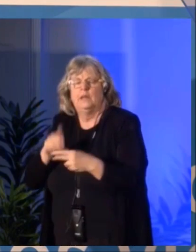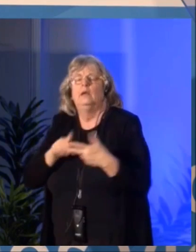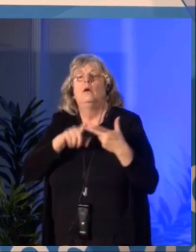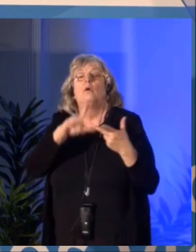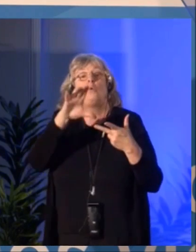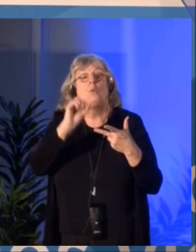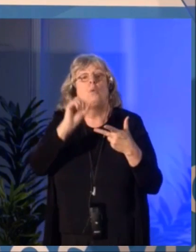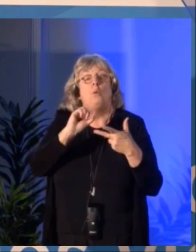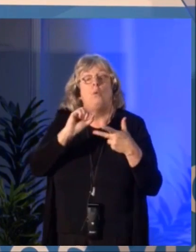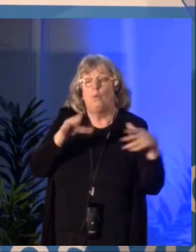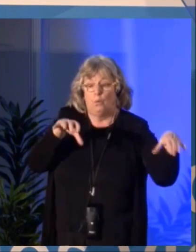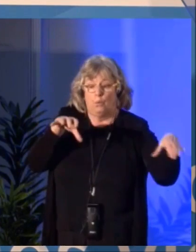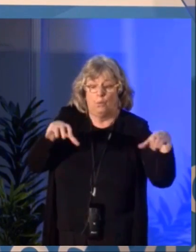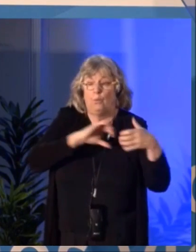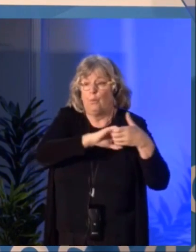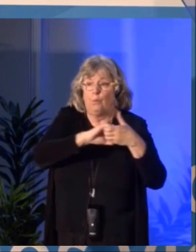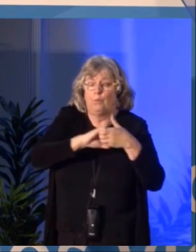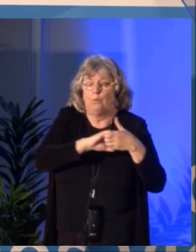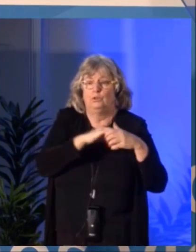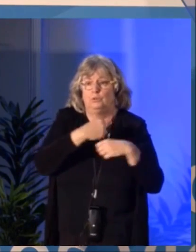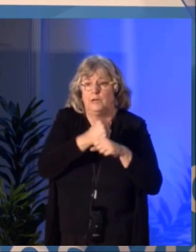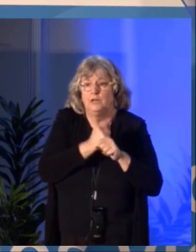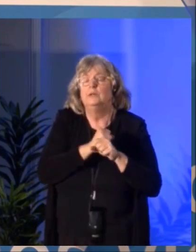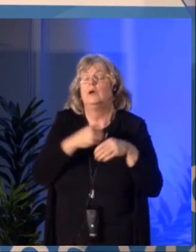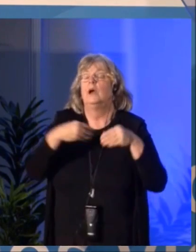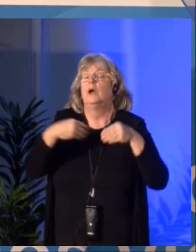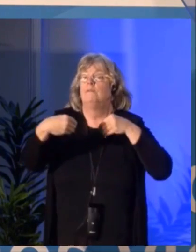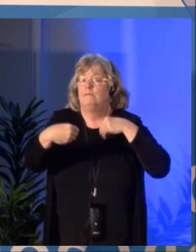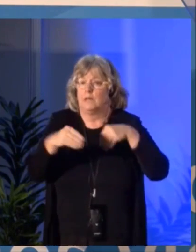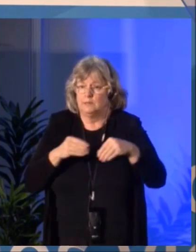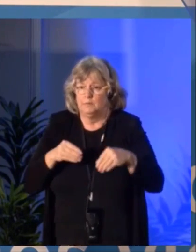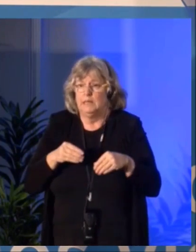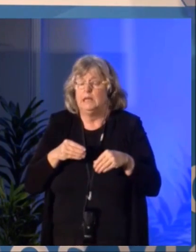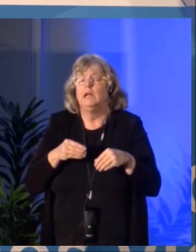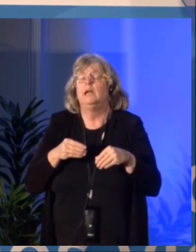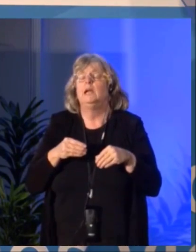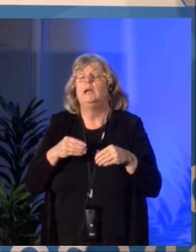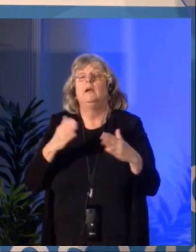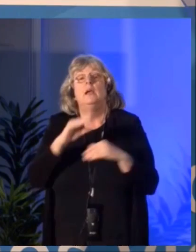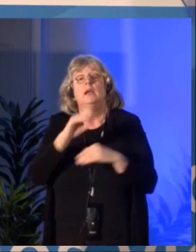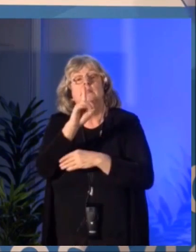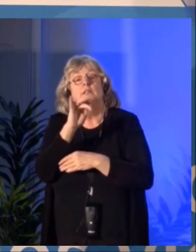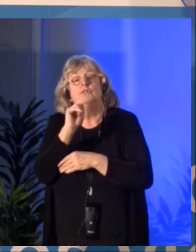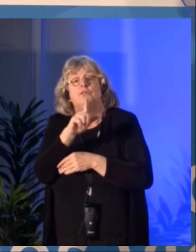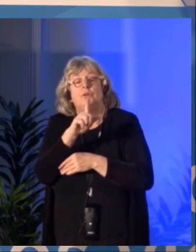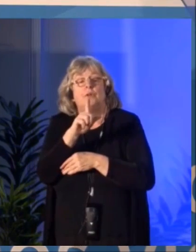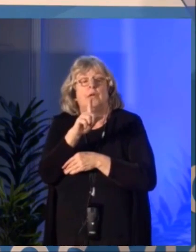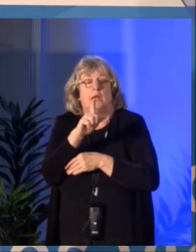as possible can benefit from them. This will be followed by a national tour this fall